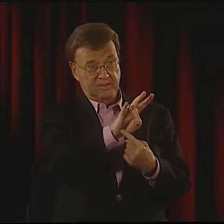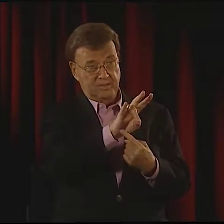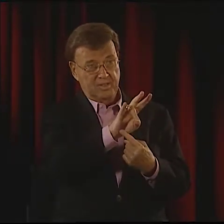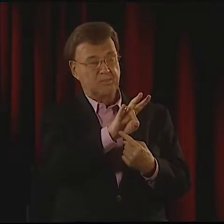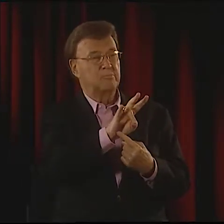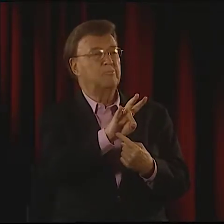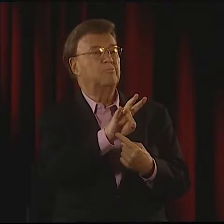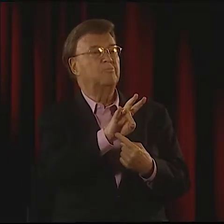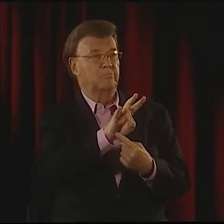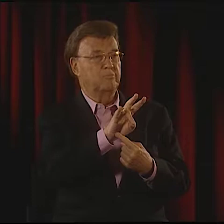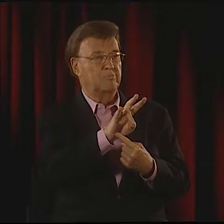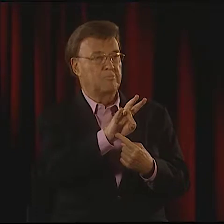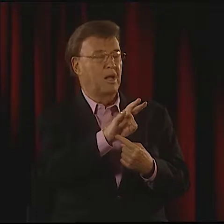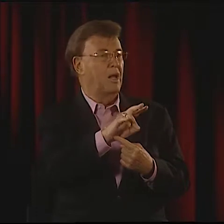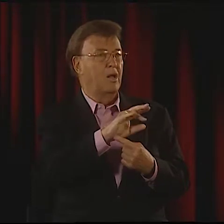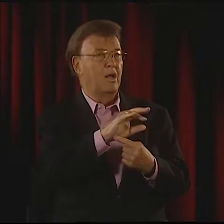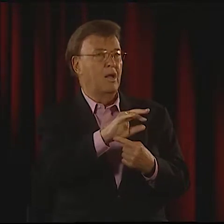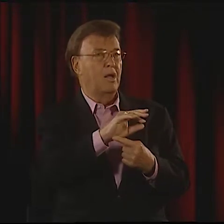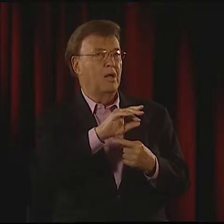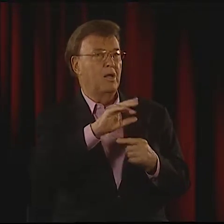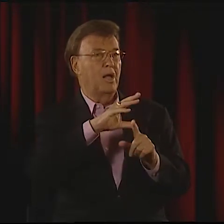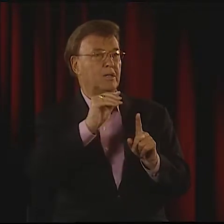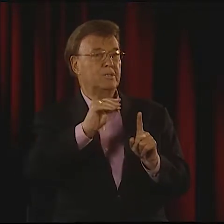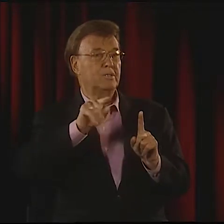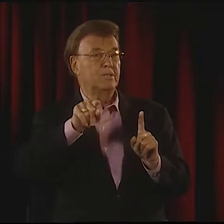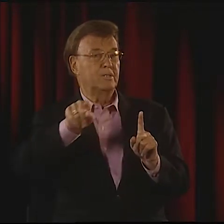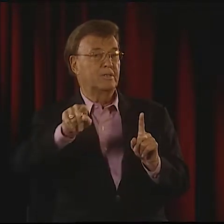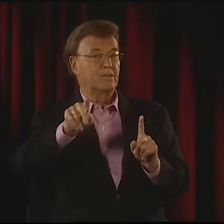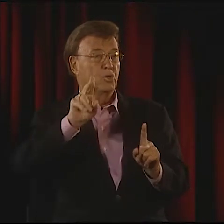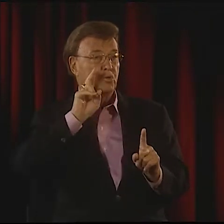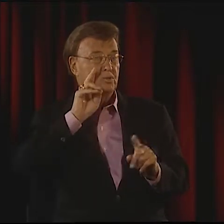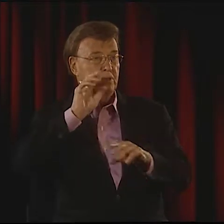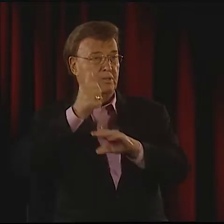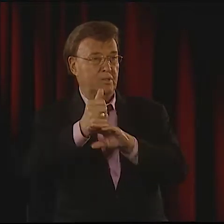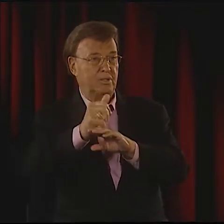NTD WAS FOUNDED IN '67, AND BELLUGI'S RESEARCH